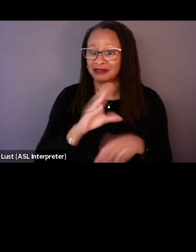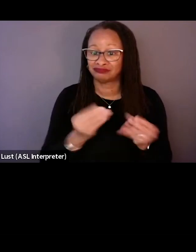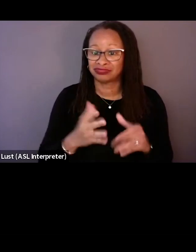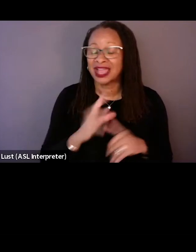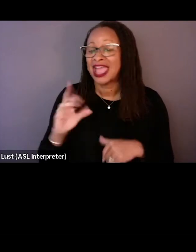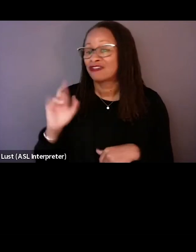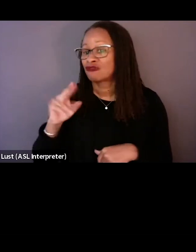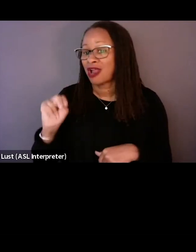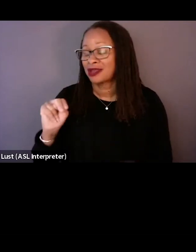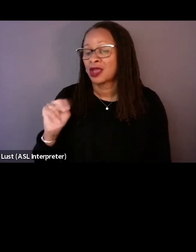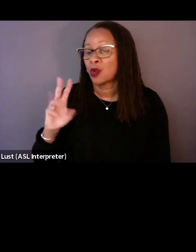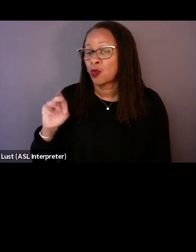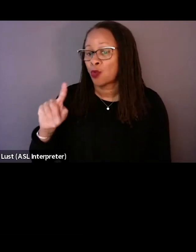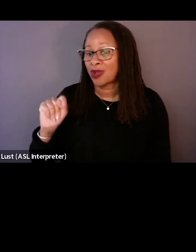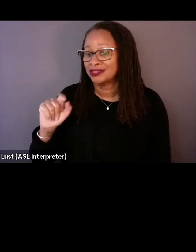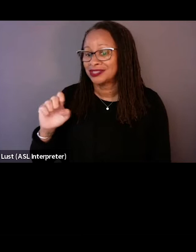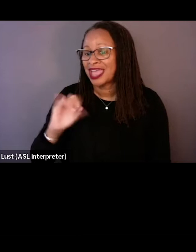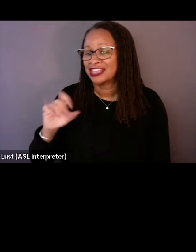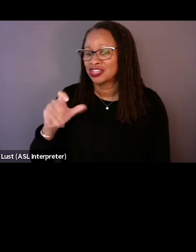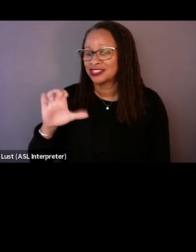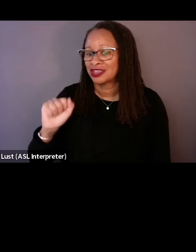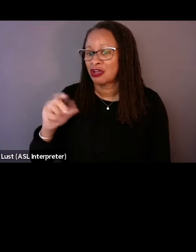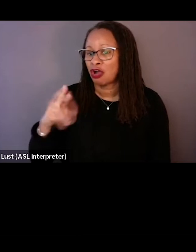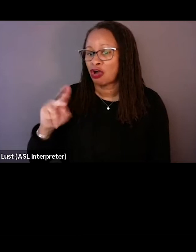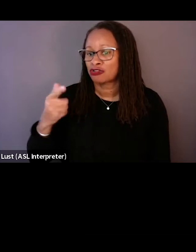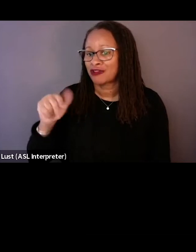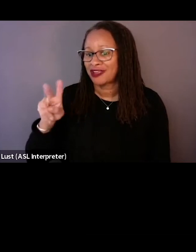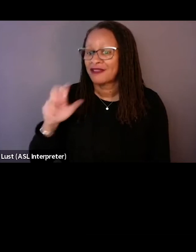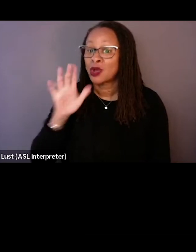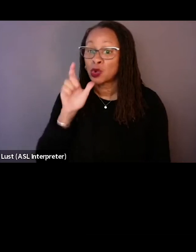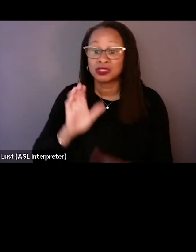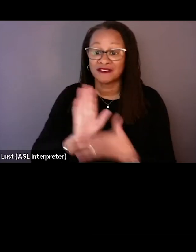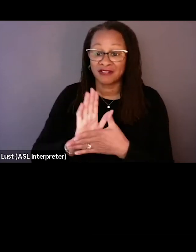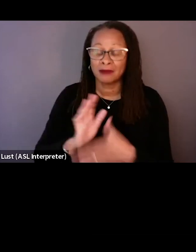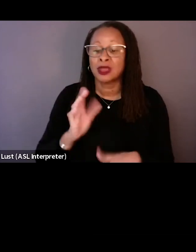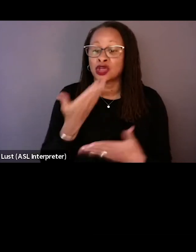and producer Jessica Hargrave, who's film "Goodnight Oppy" made its international debut